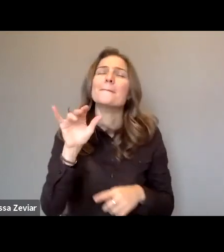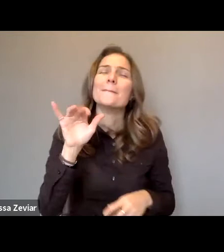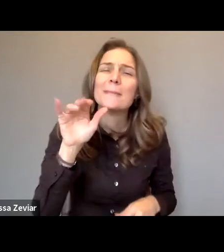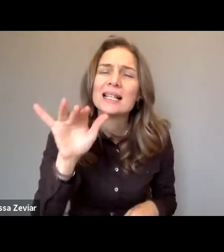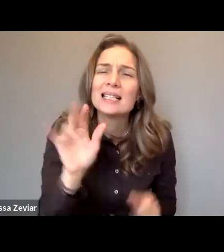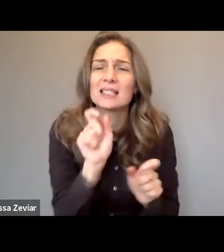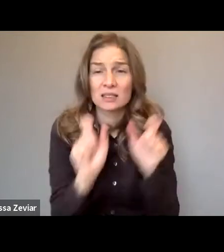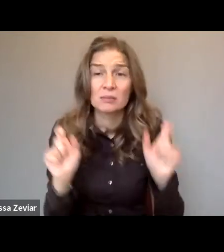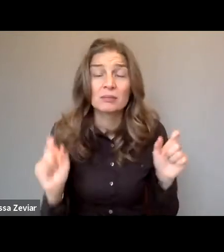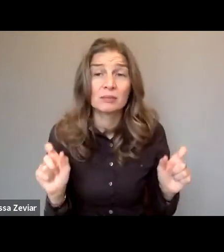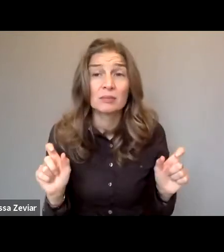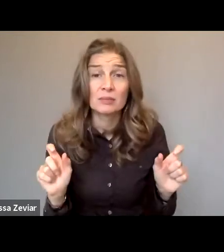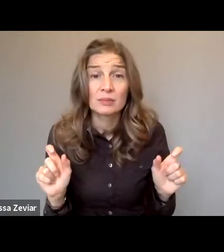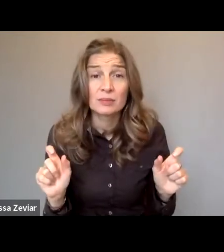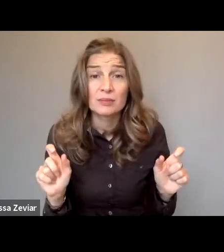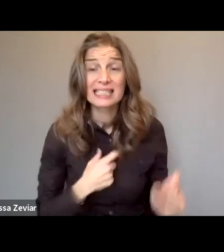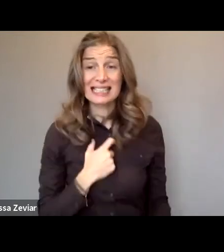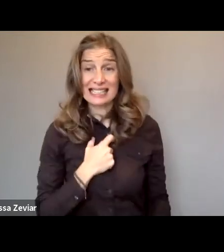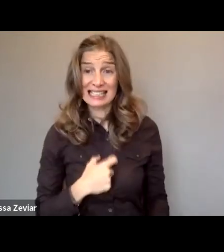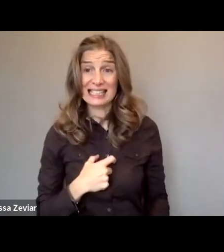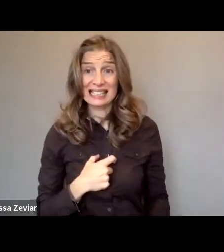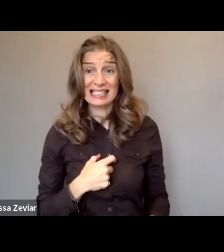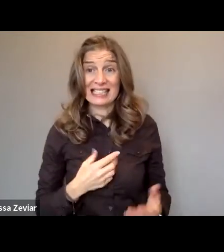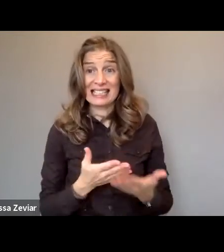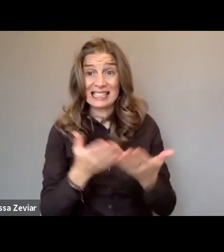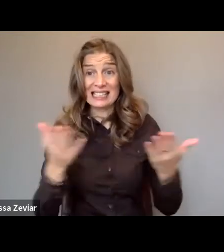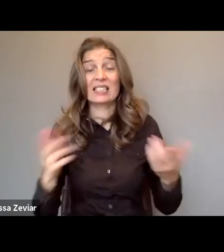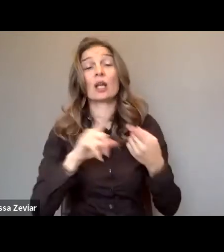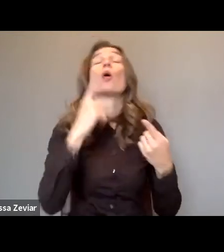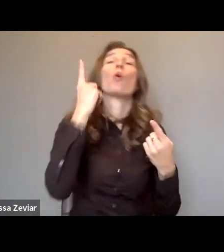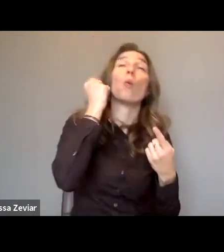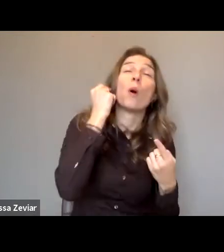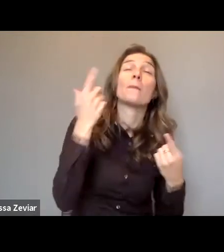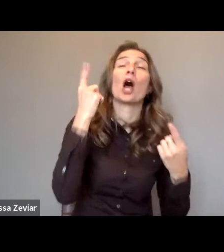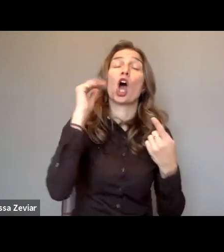being women or girls having a disability.